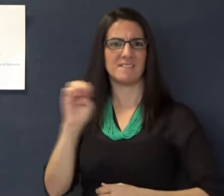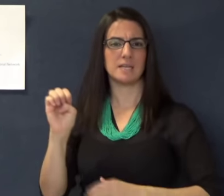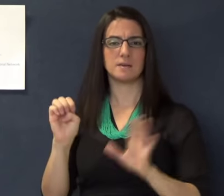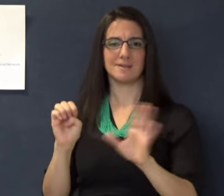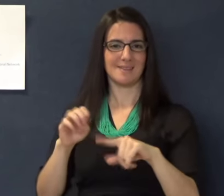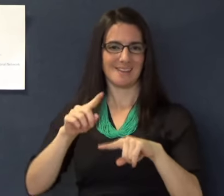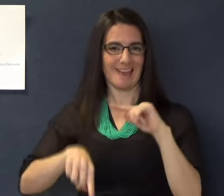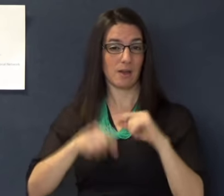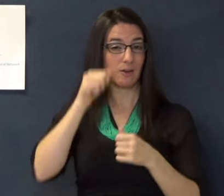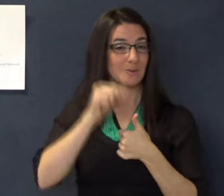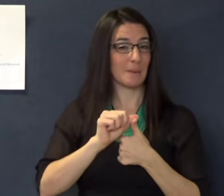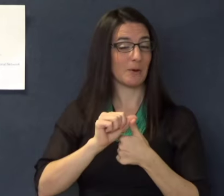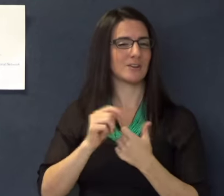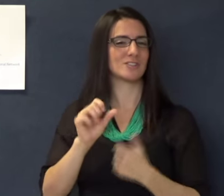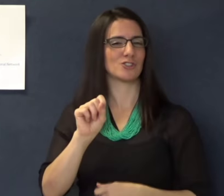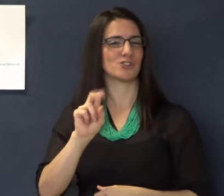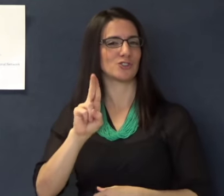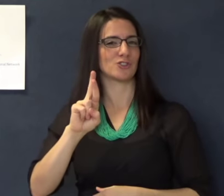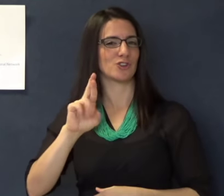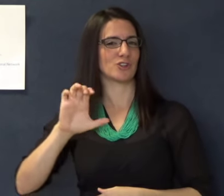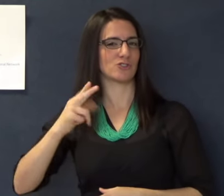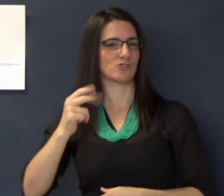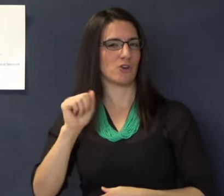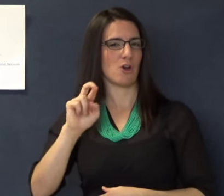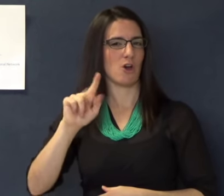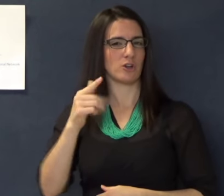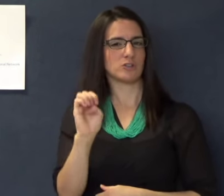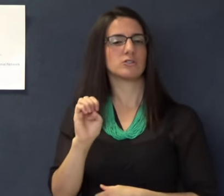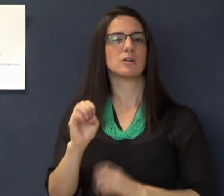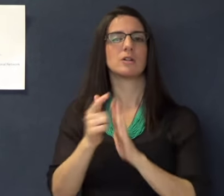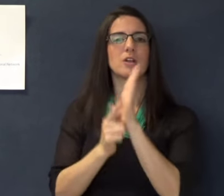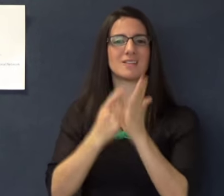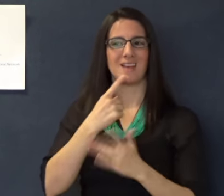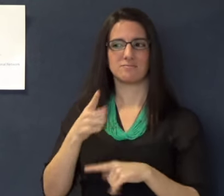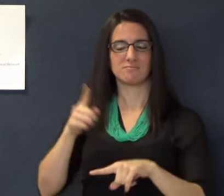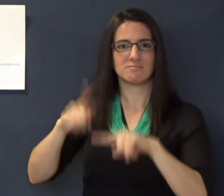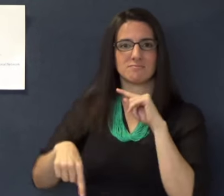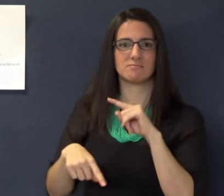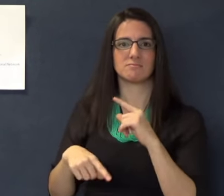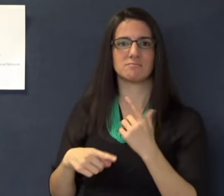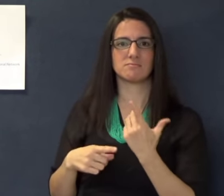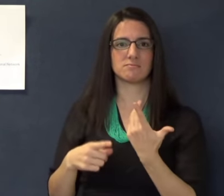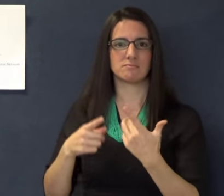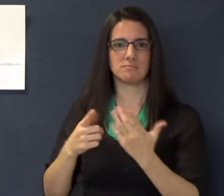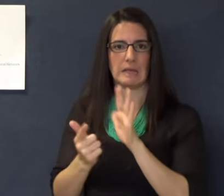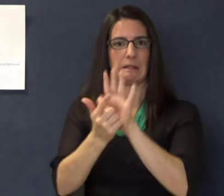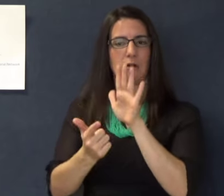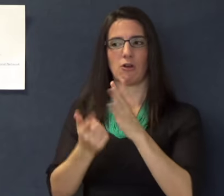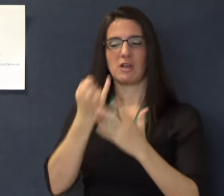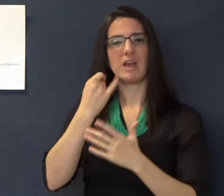This is not allowed because, as you may remember, this is called a surcharge and is prohibited.